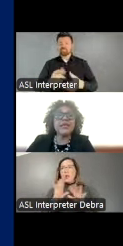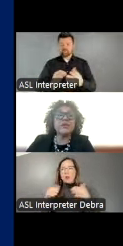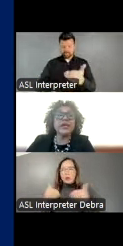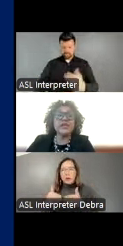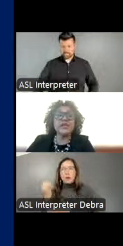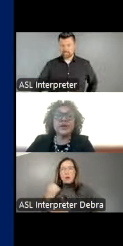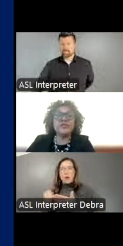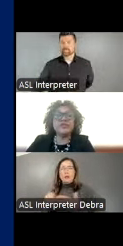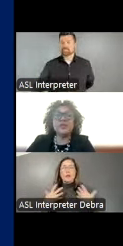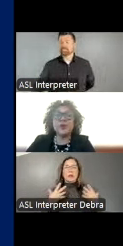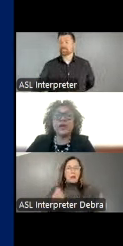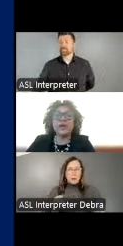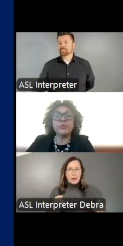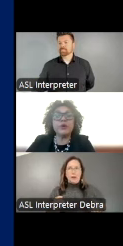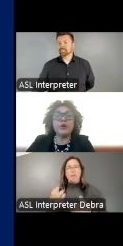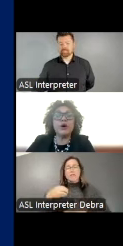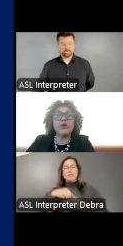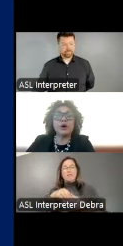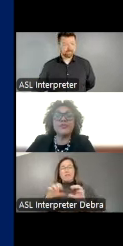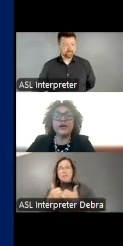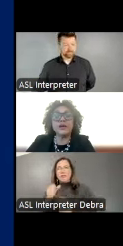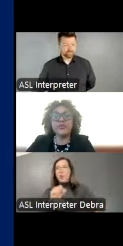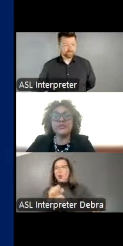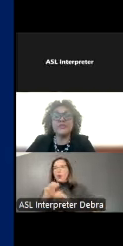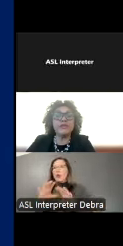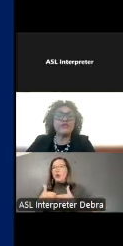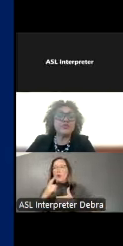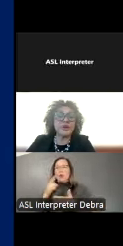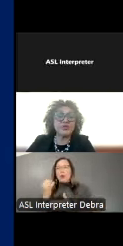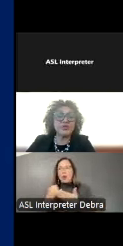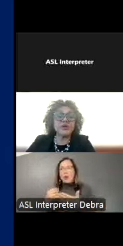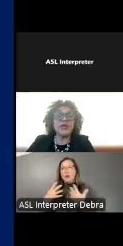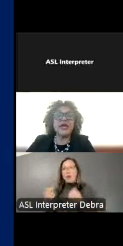including an interagency working group on arts, health, and civic infrastructure,